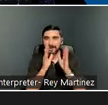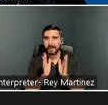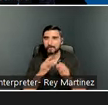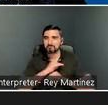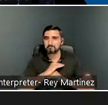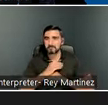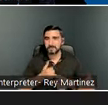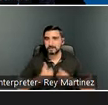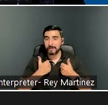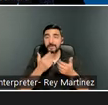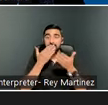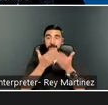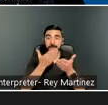Thank you for your participation today,